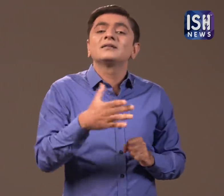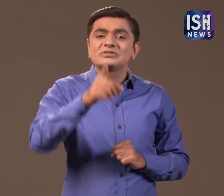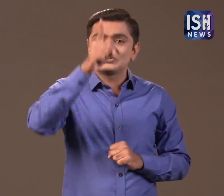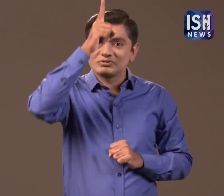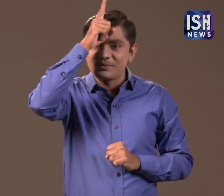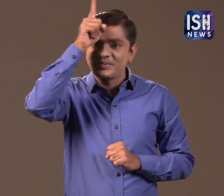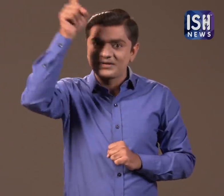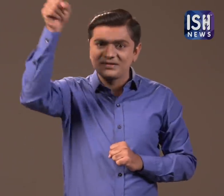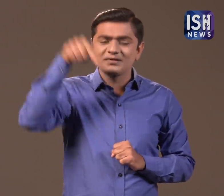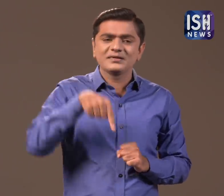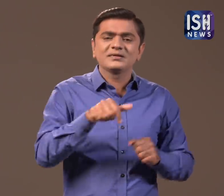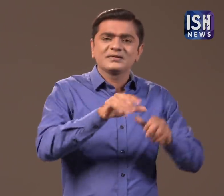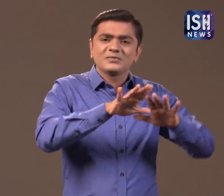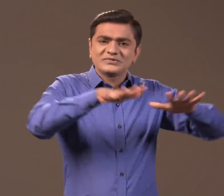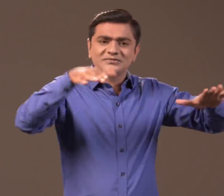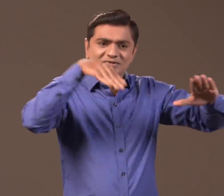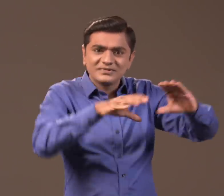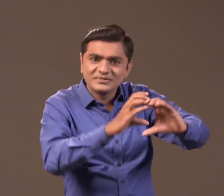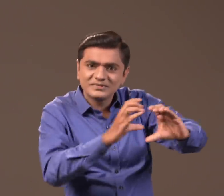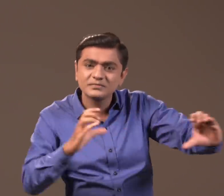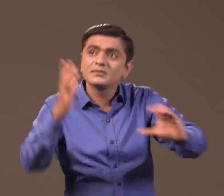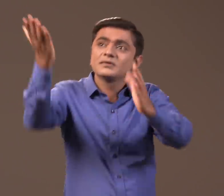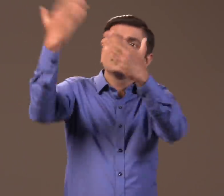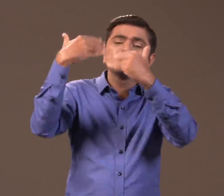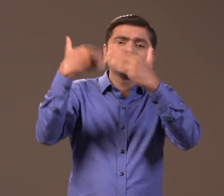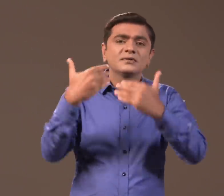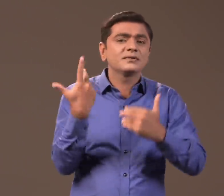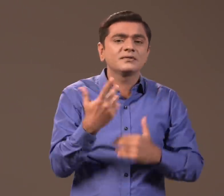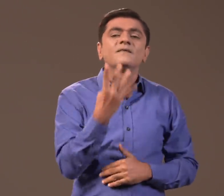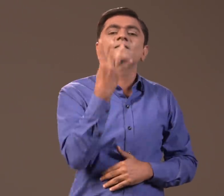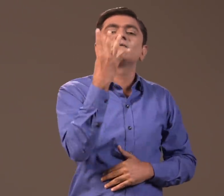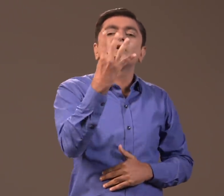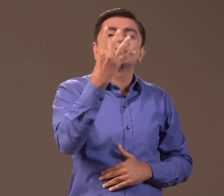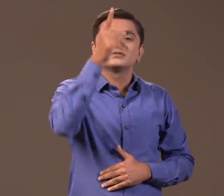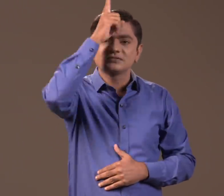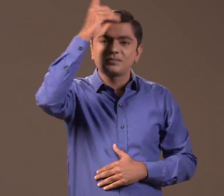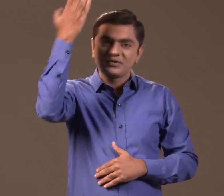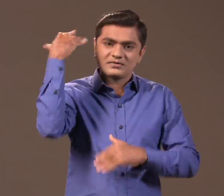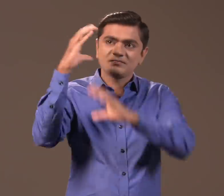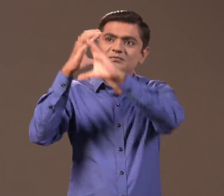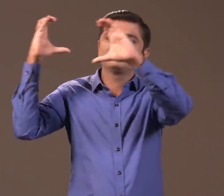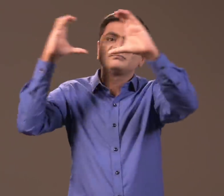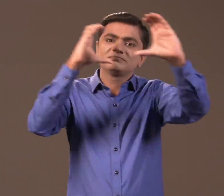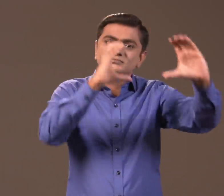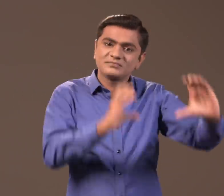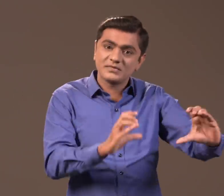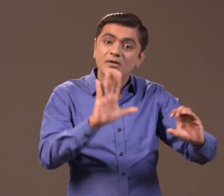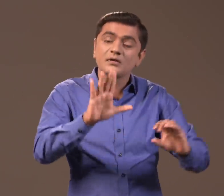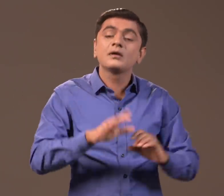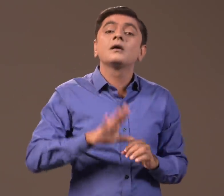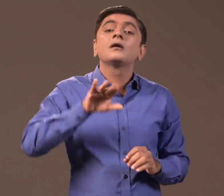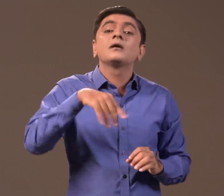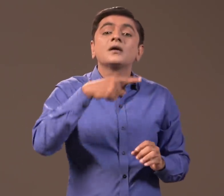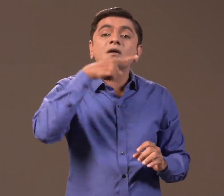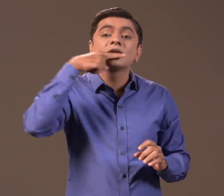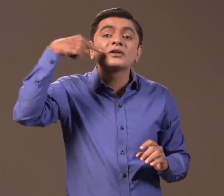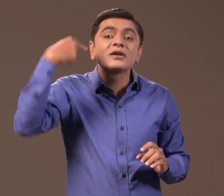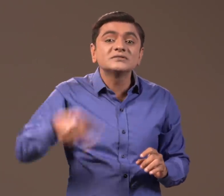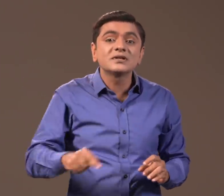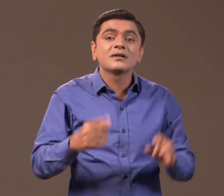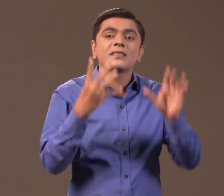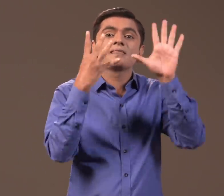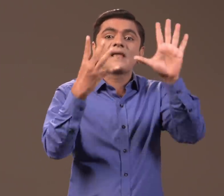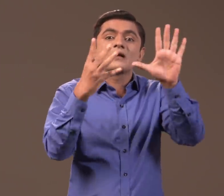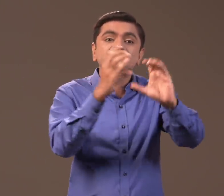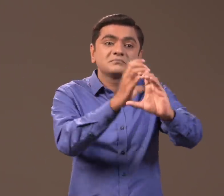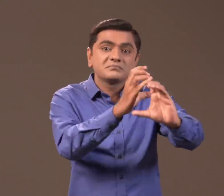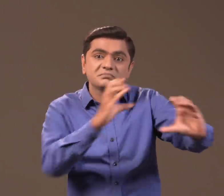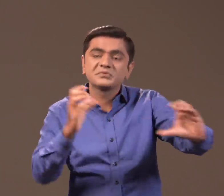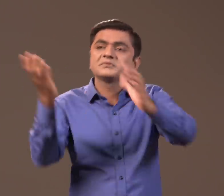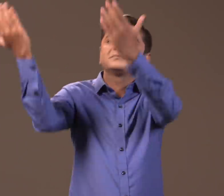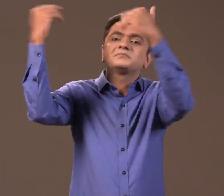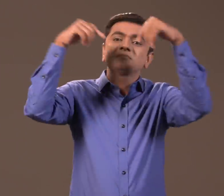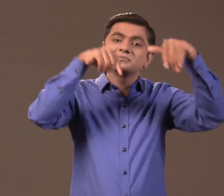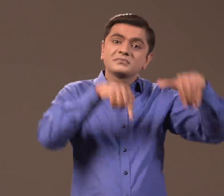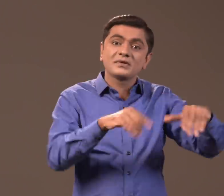The Indian Navy currently have 4 German Submarines and 9 Russian Submarines.